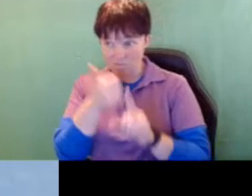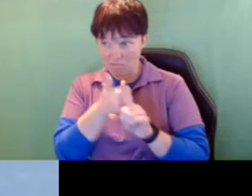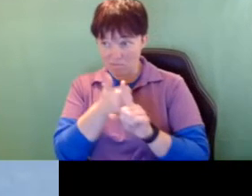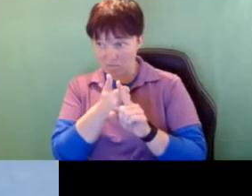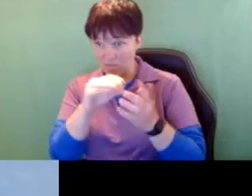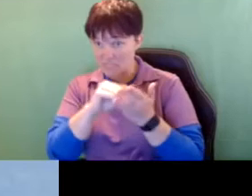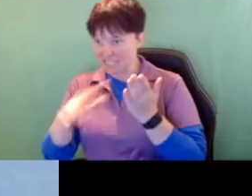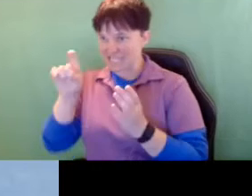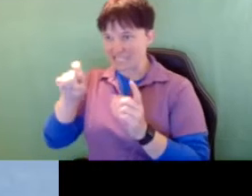the student needs an intervener?